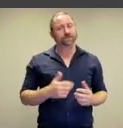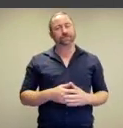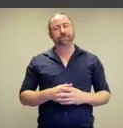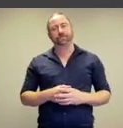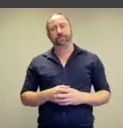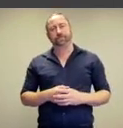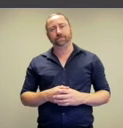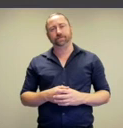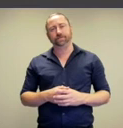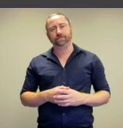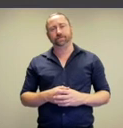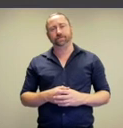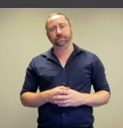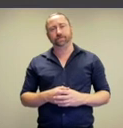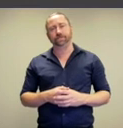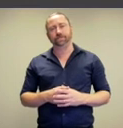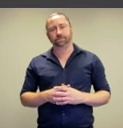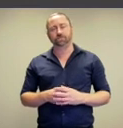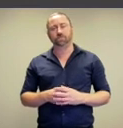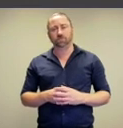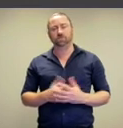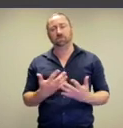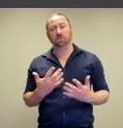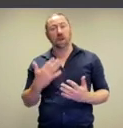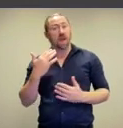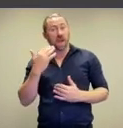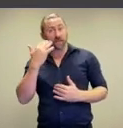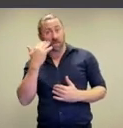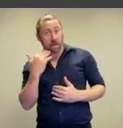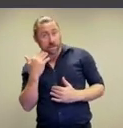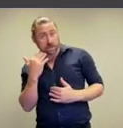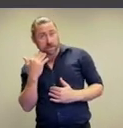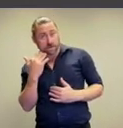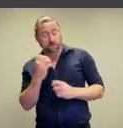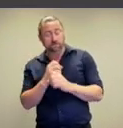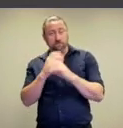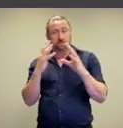among